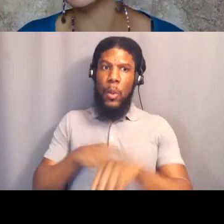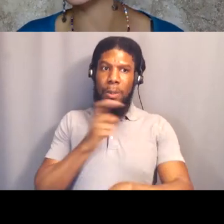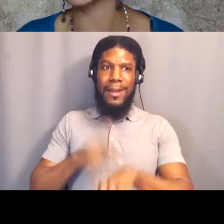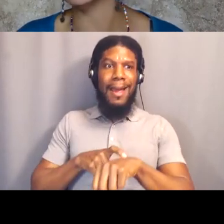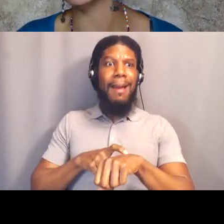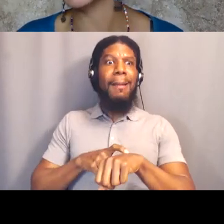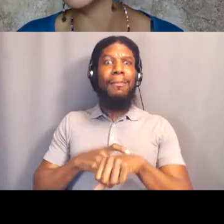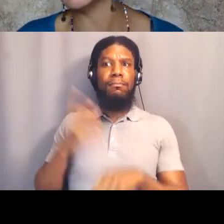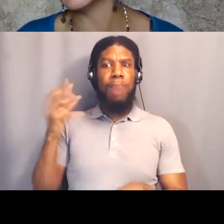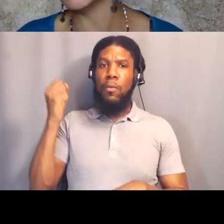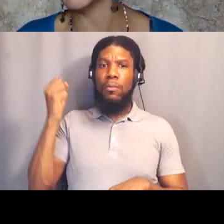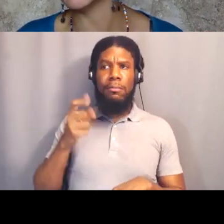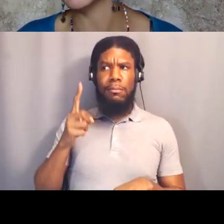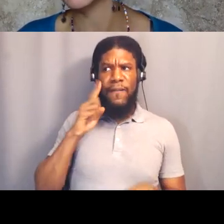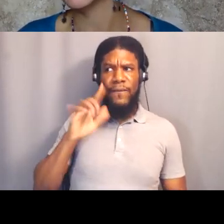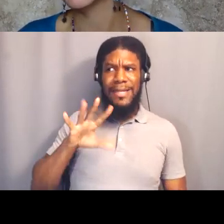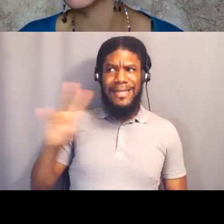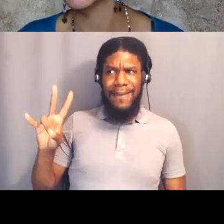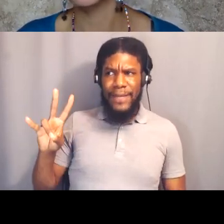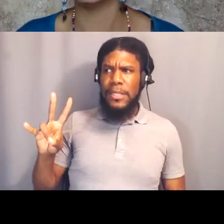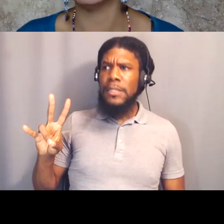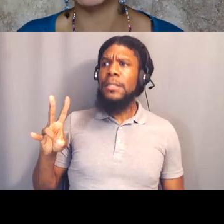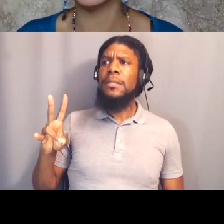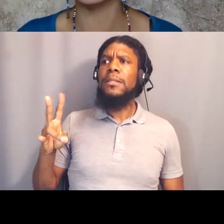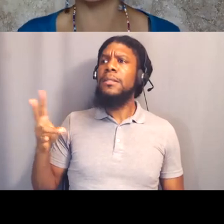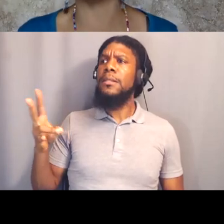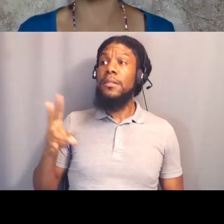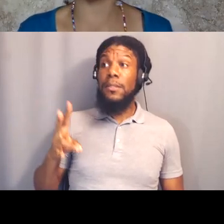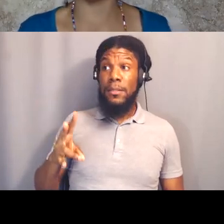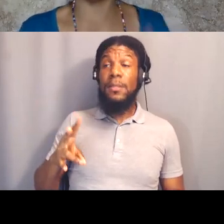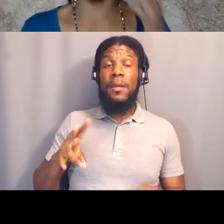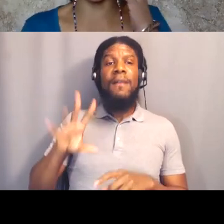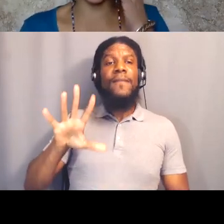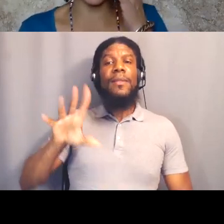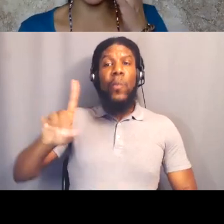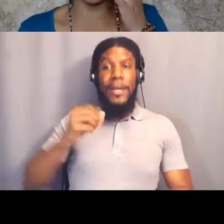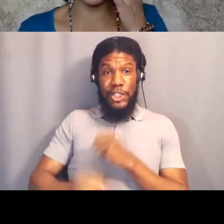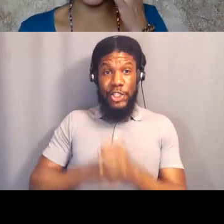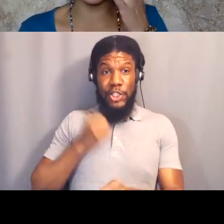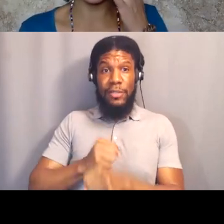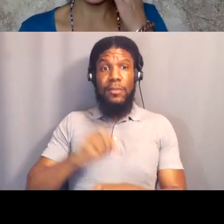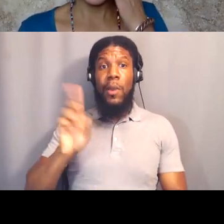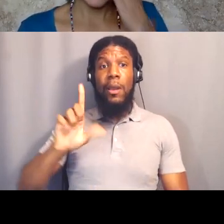Was it 57 or? 51 years, in Lancaster prison.